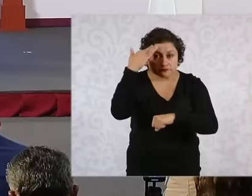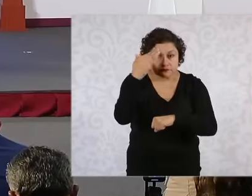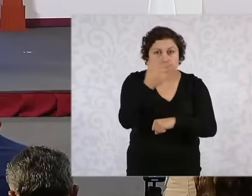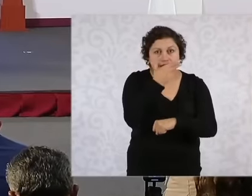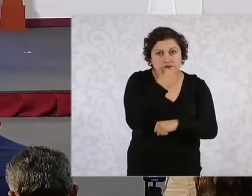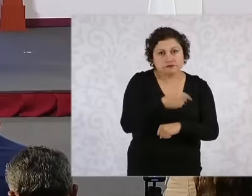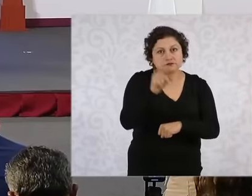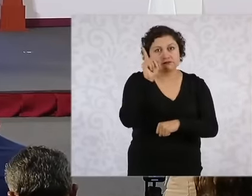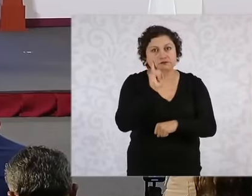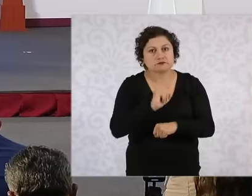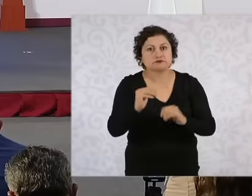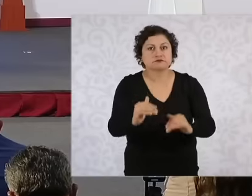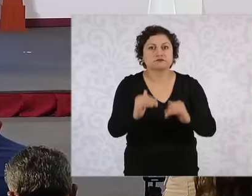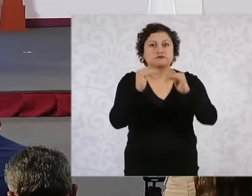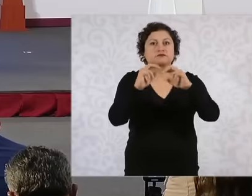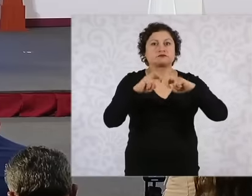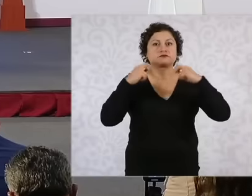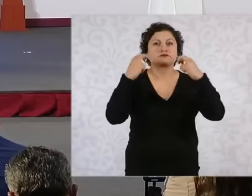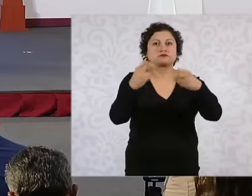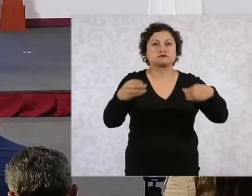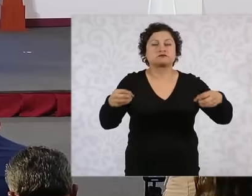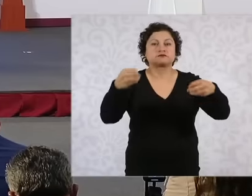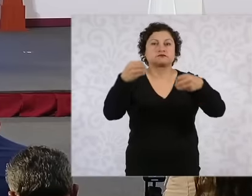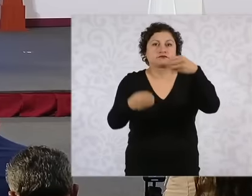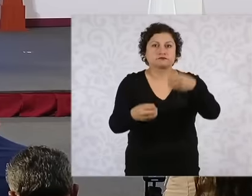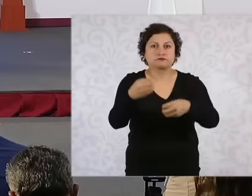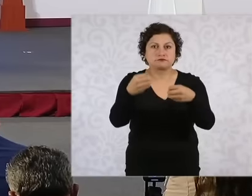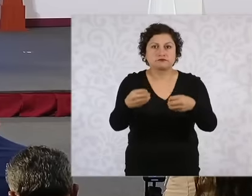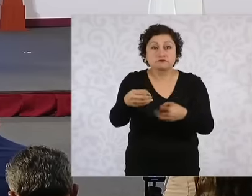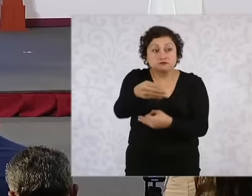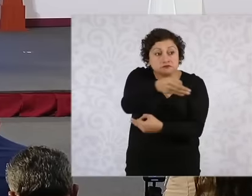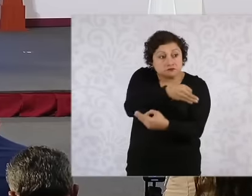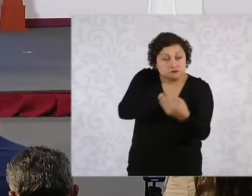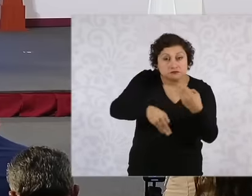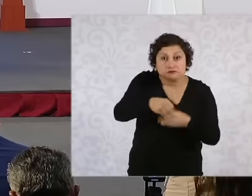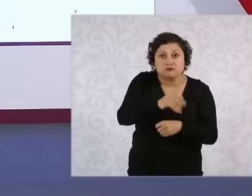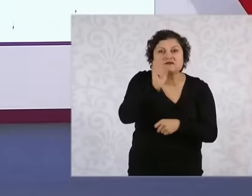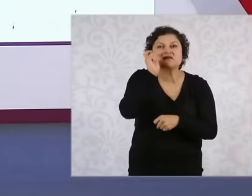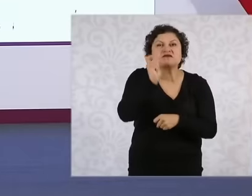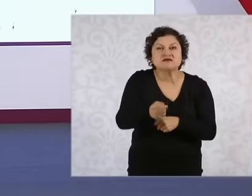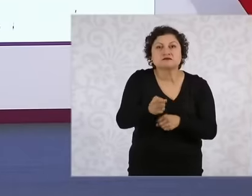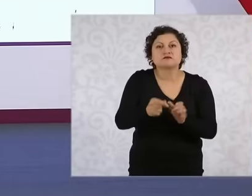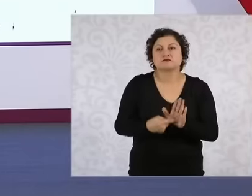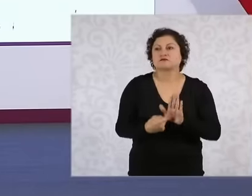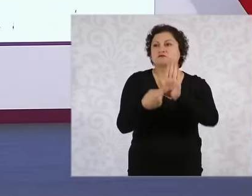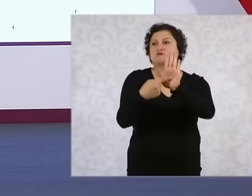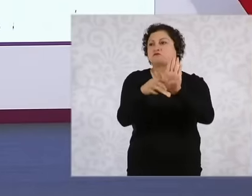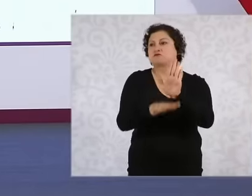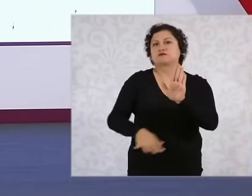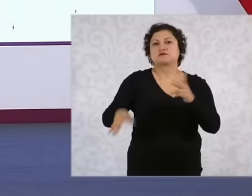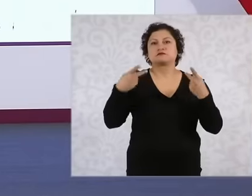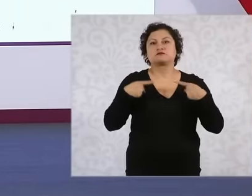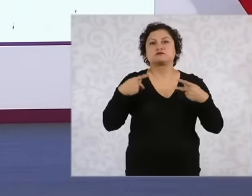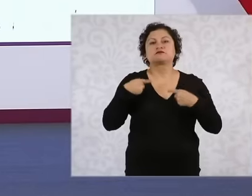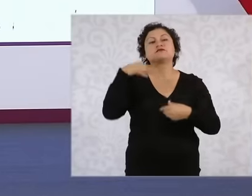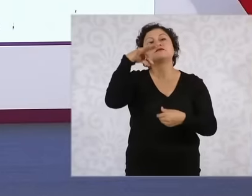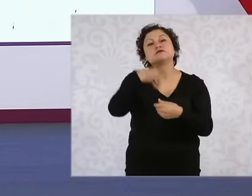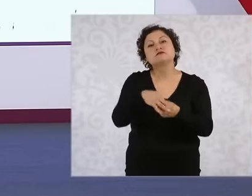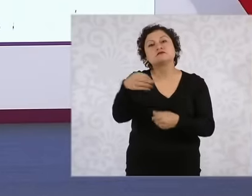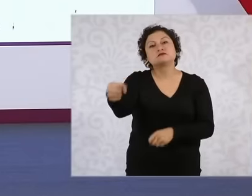ministers, and ministers be elected by popular vote throughout the campaign, those who